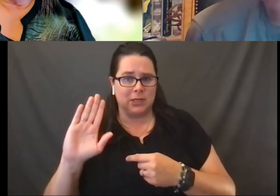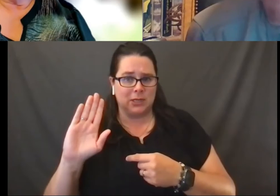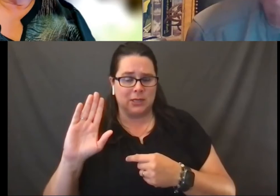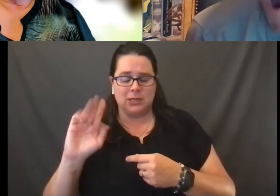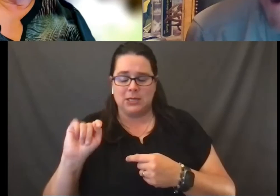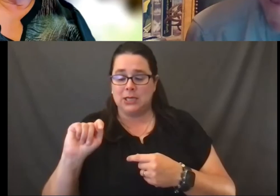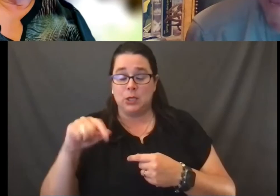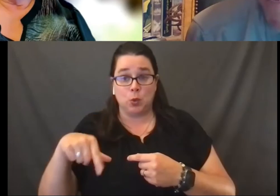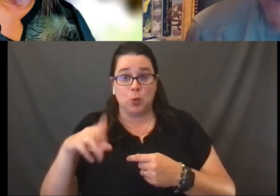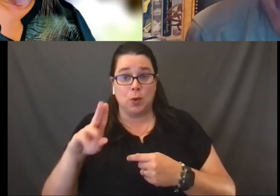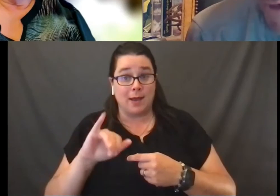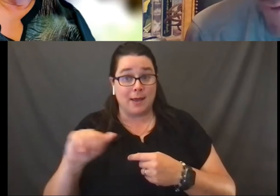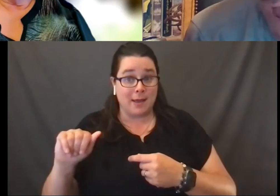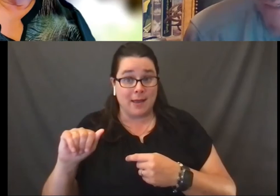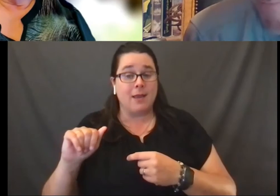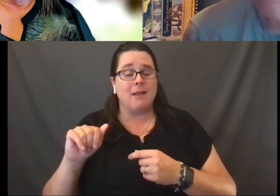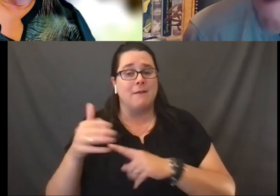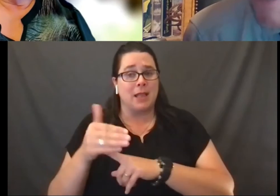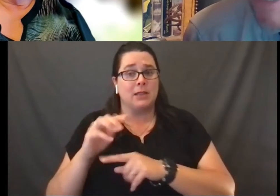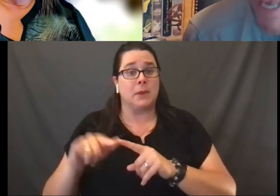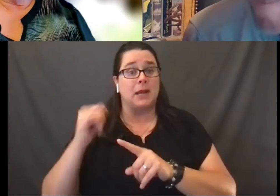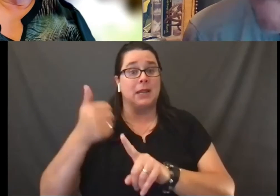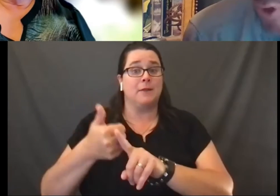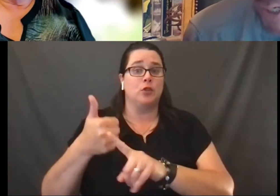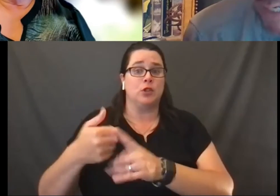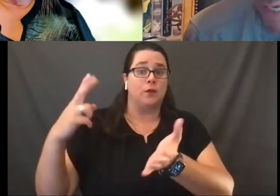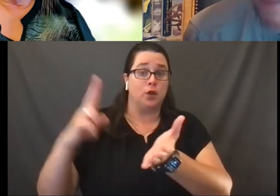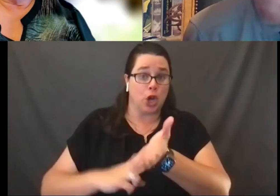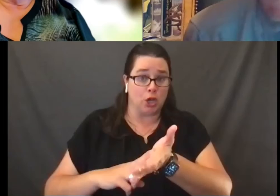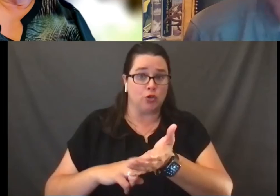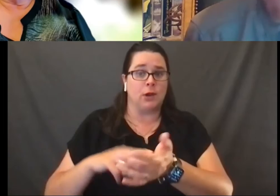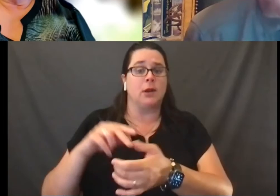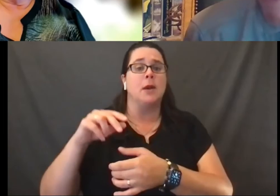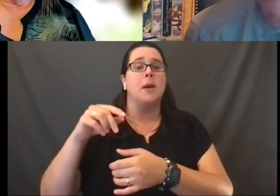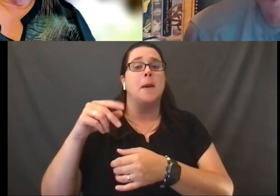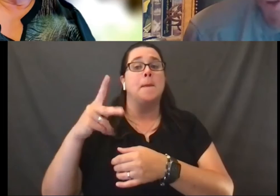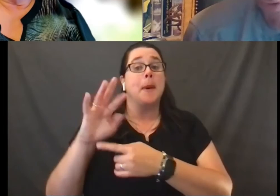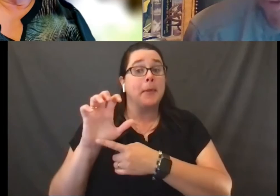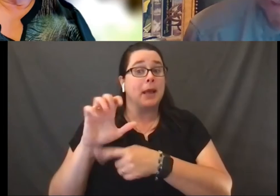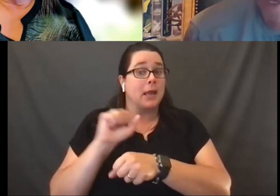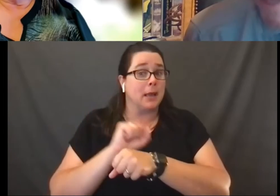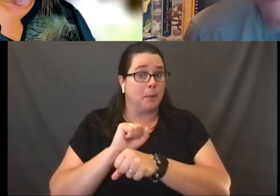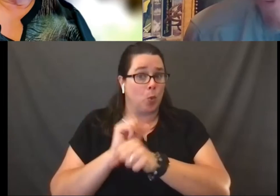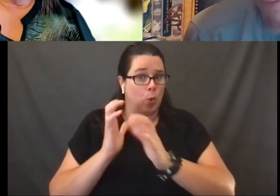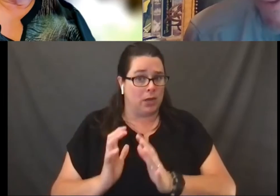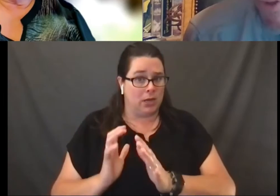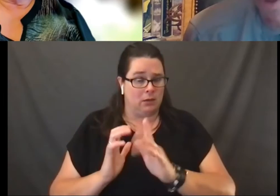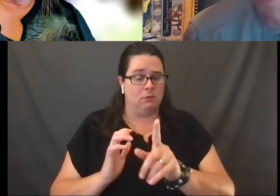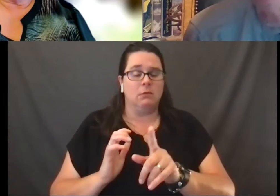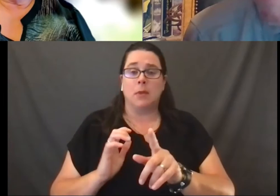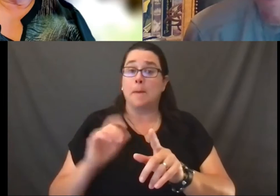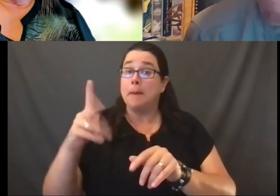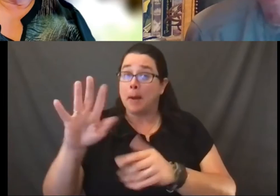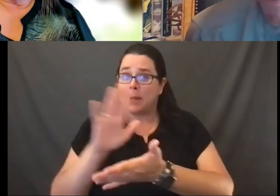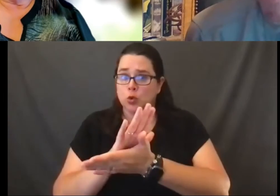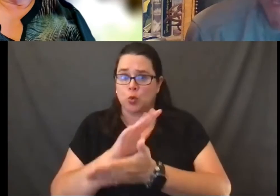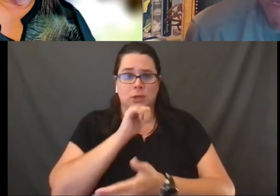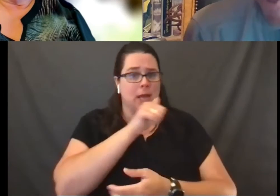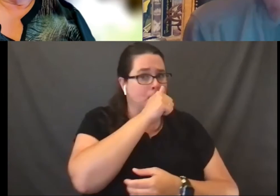that if you are a contracted public employee, again, this is all about public schools, not private schools, but public employees,